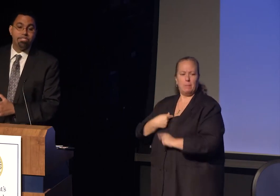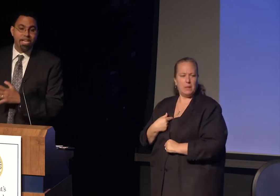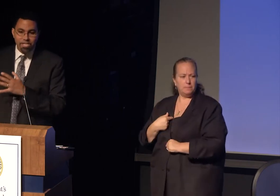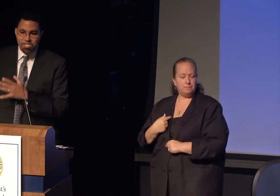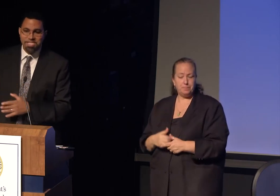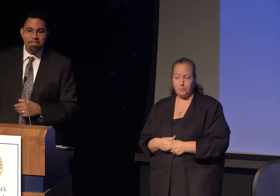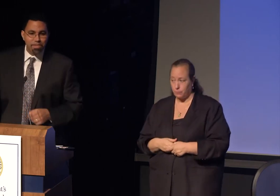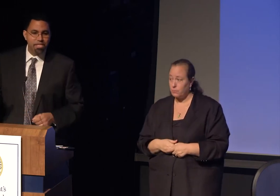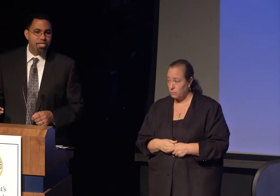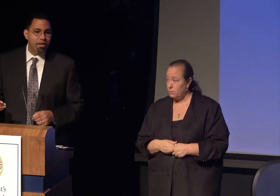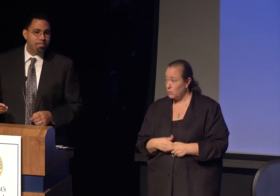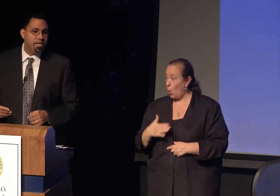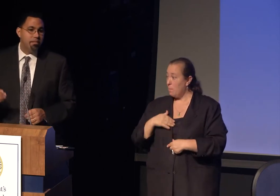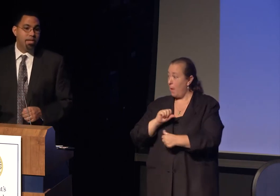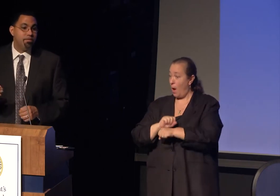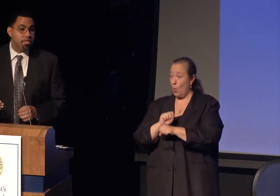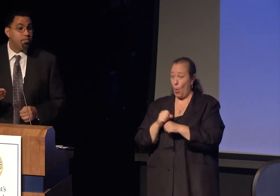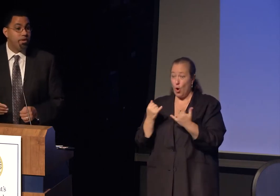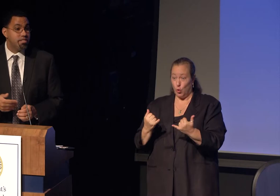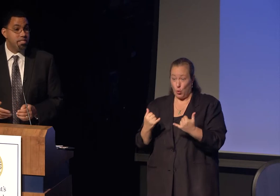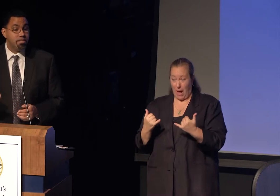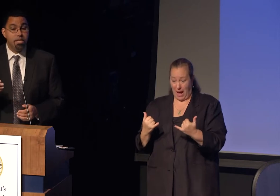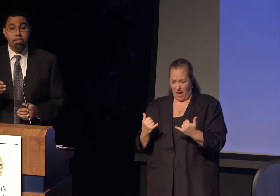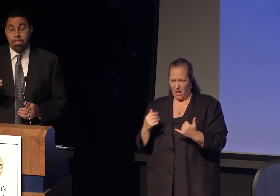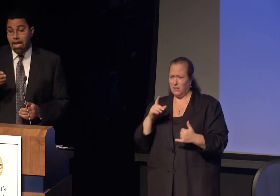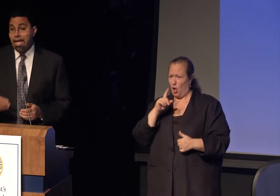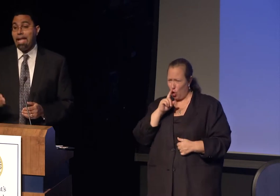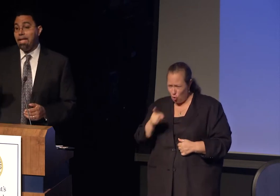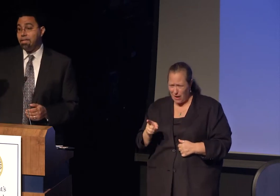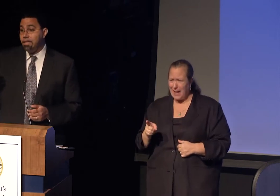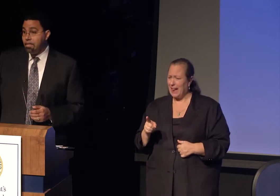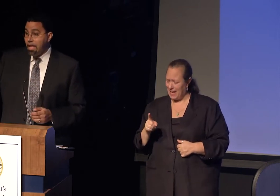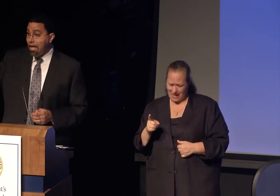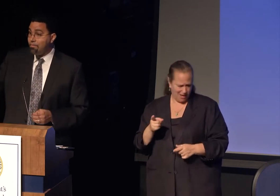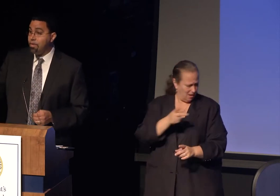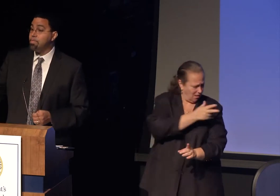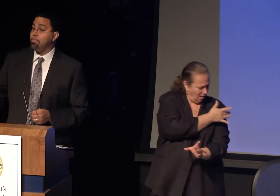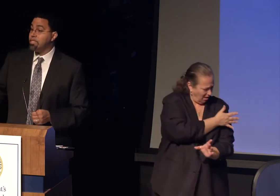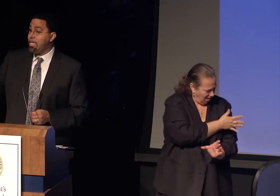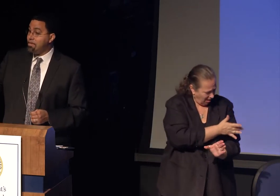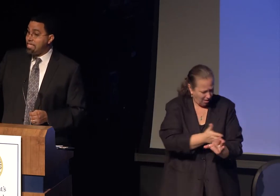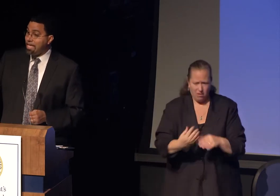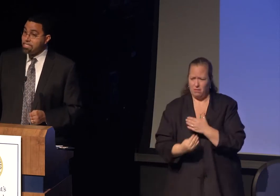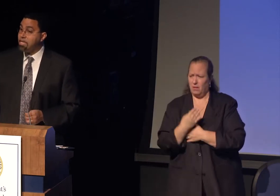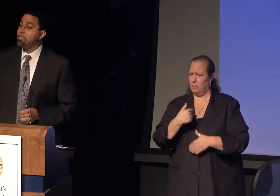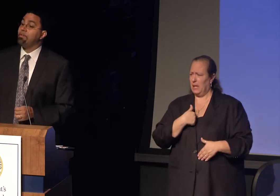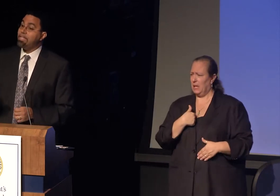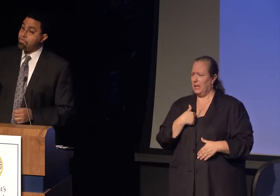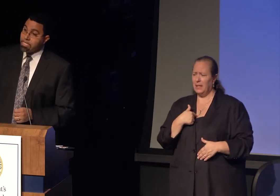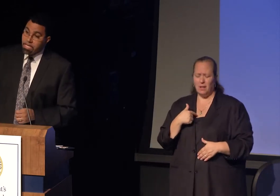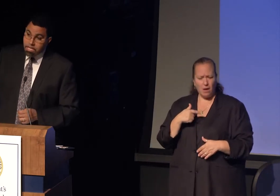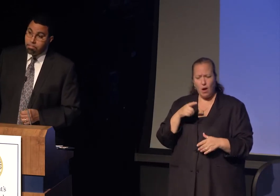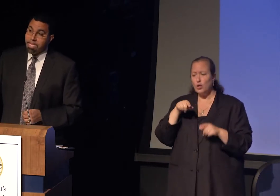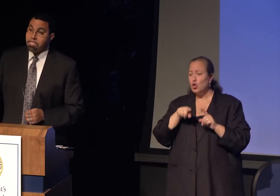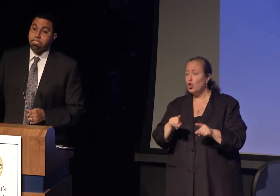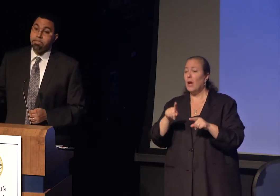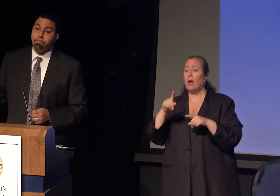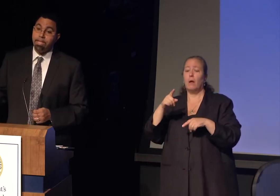is deeply shaped by those experiences that I had as an undergraduate committed to service